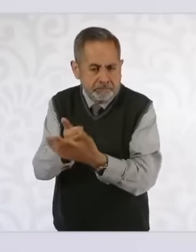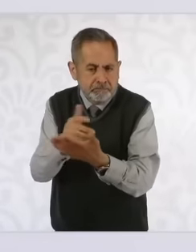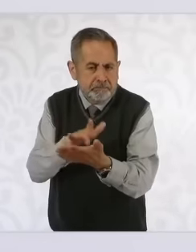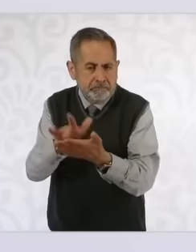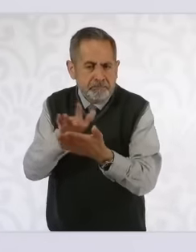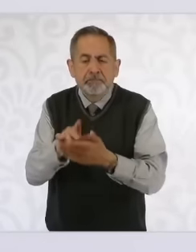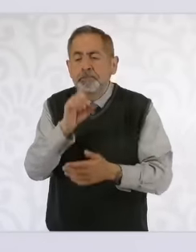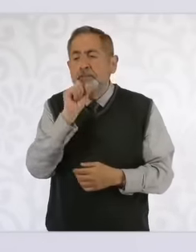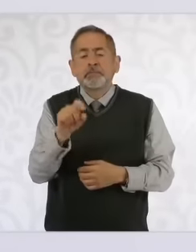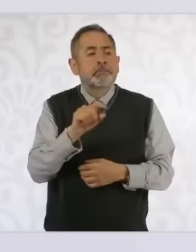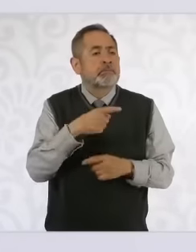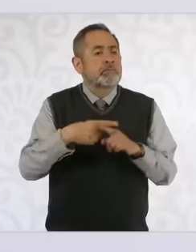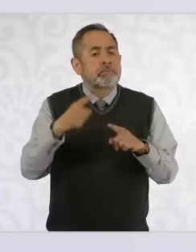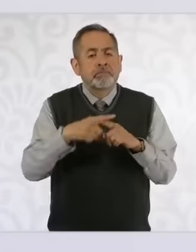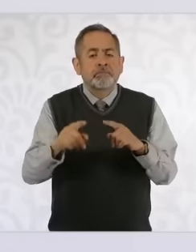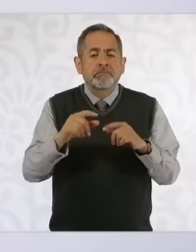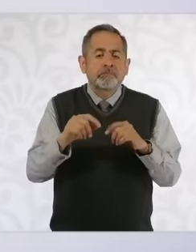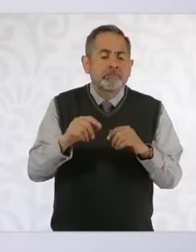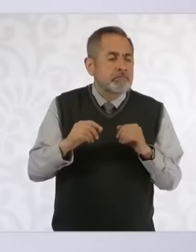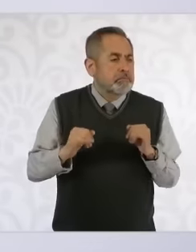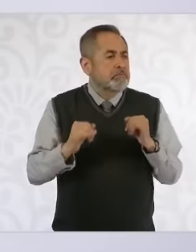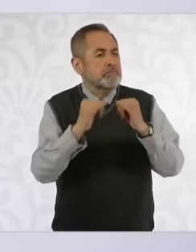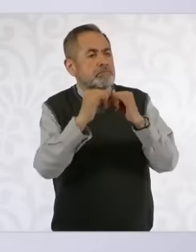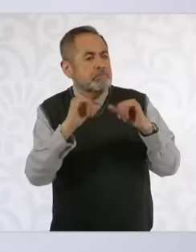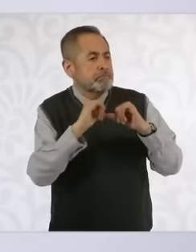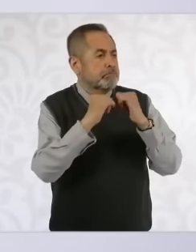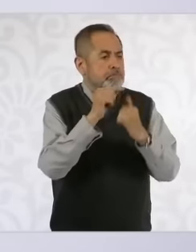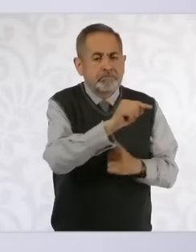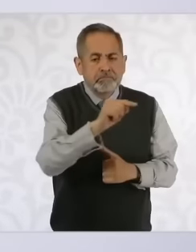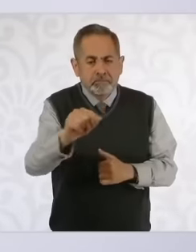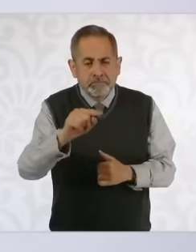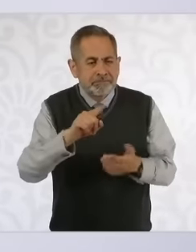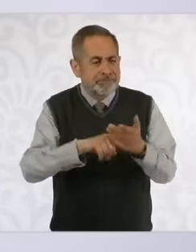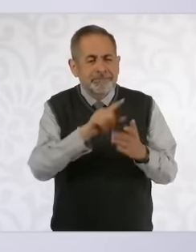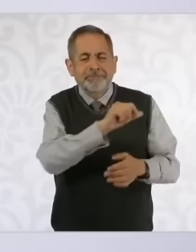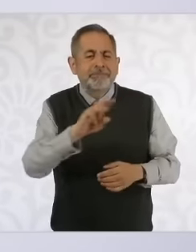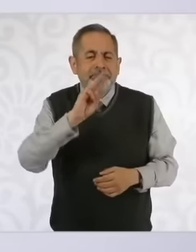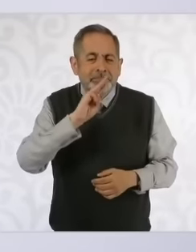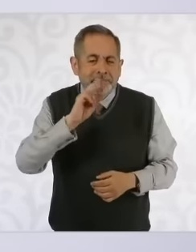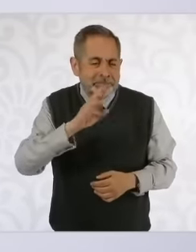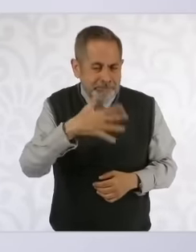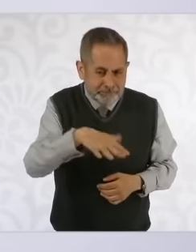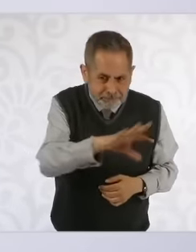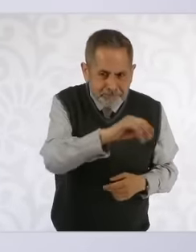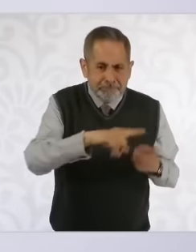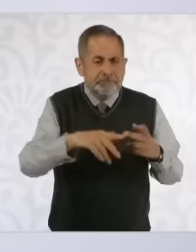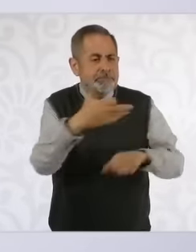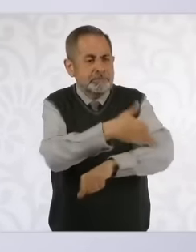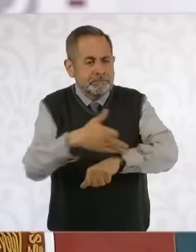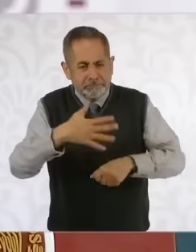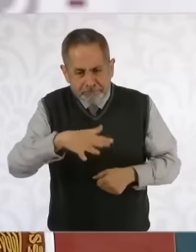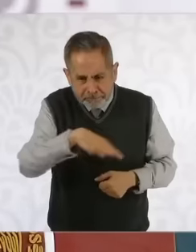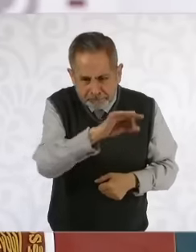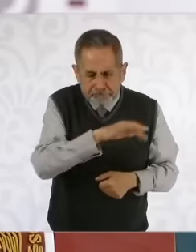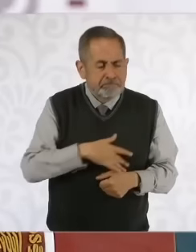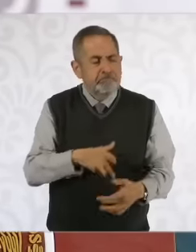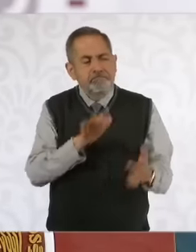different organizations of mothers searching for relatives of searchers for eh searchers